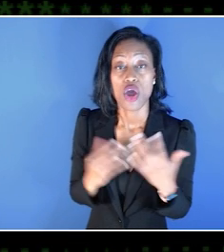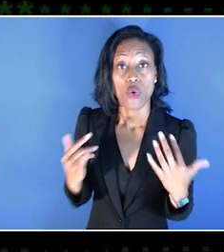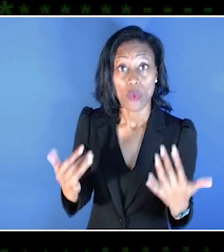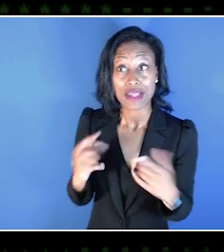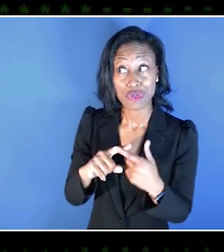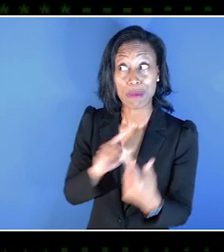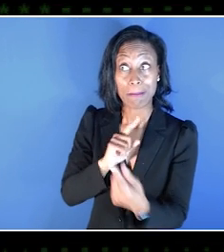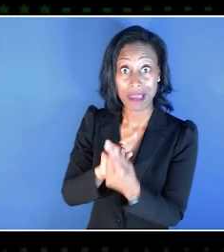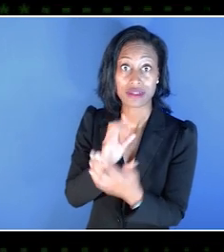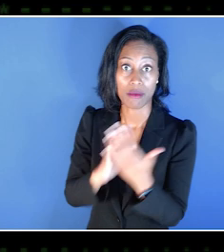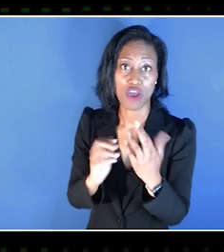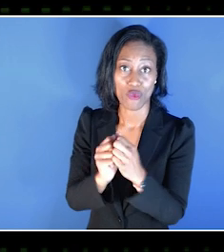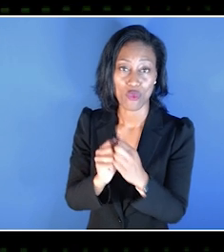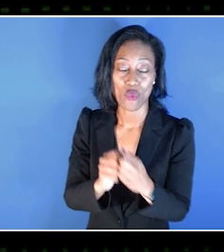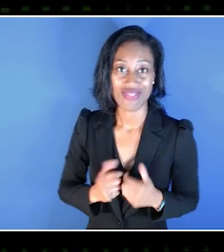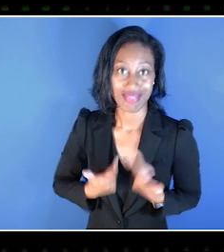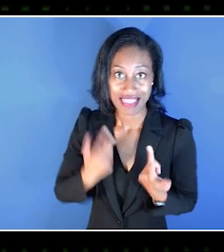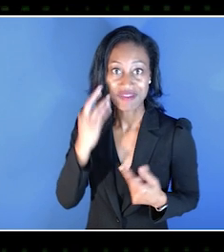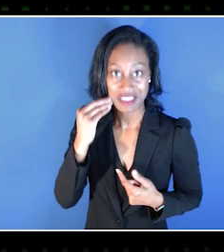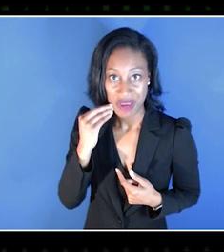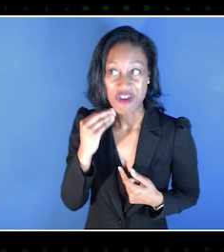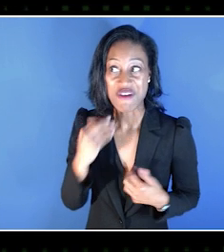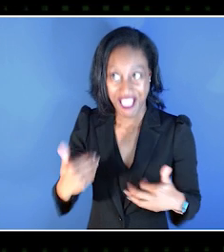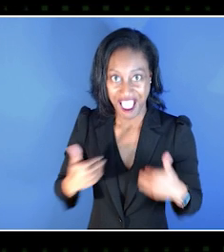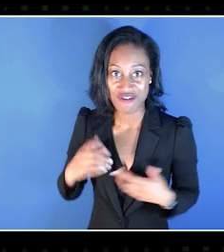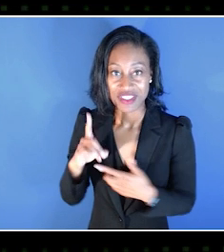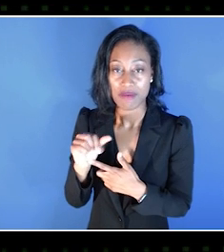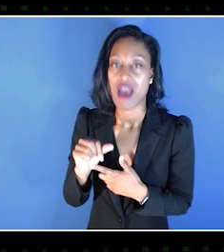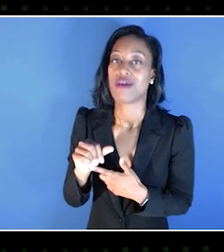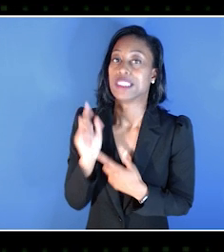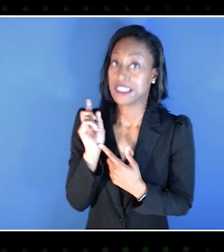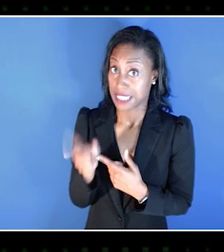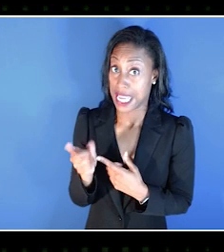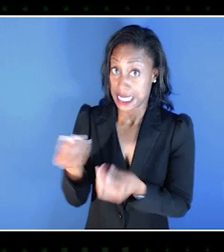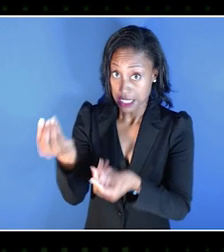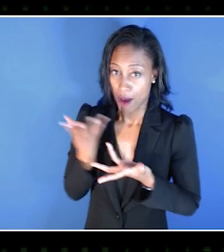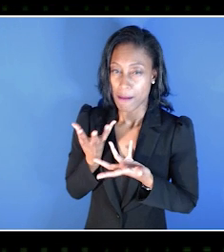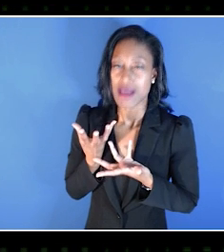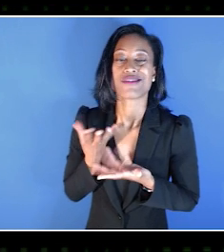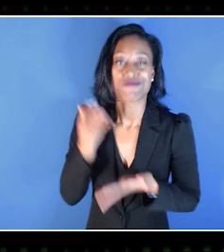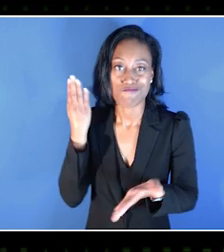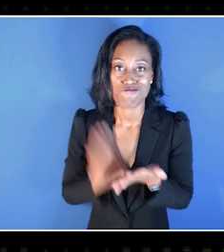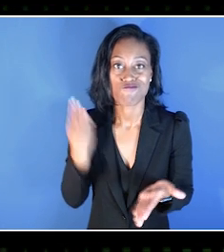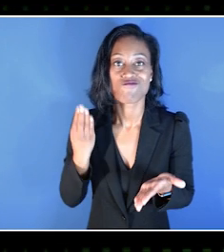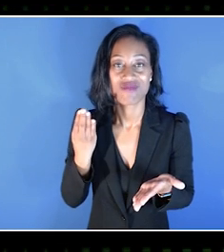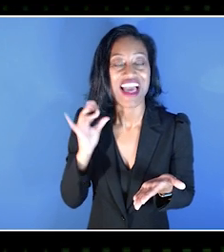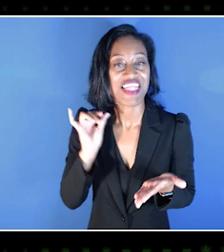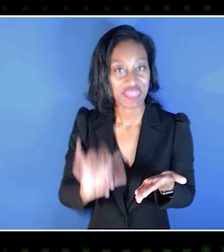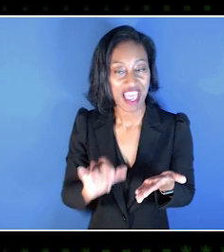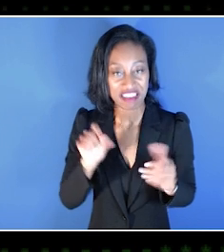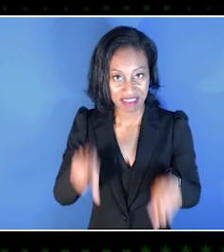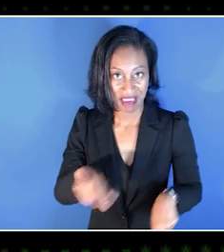with these disabilities that we can verify that what we are providing is useful.